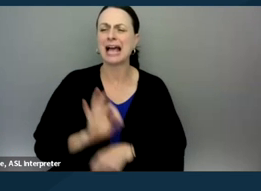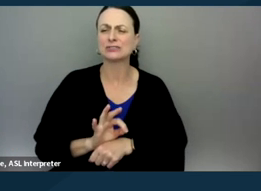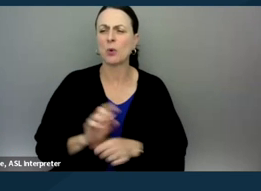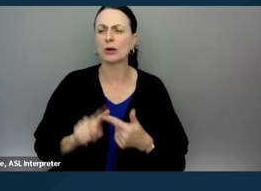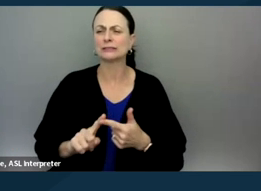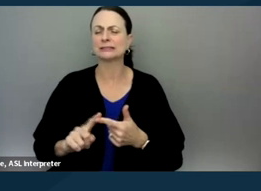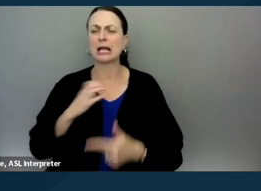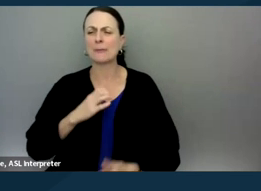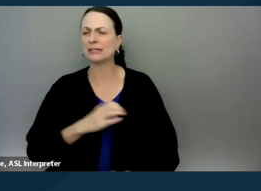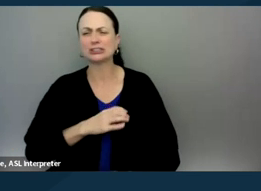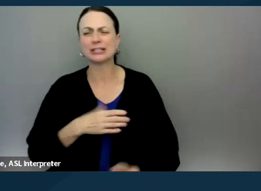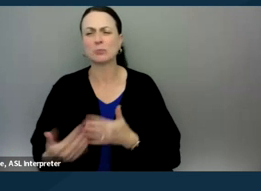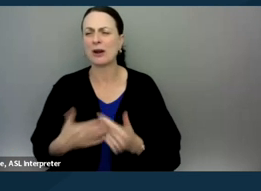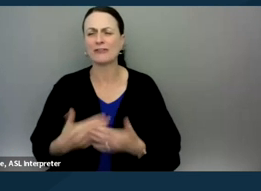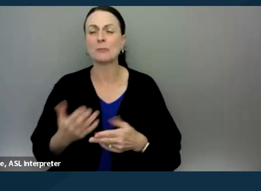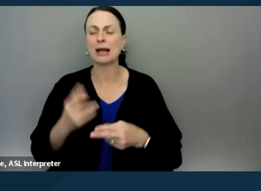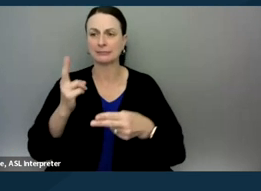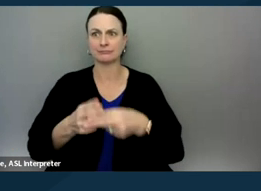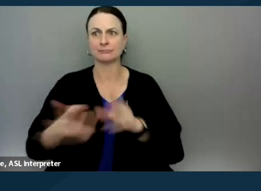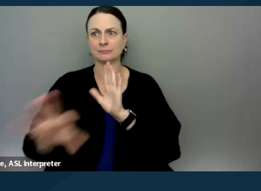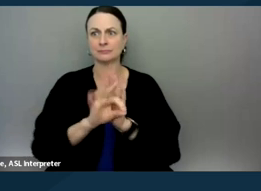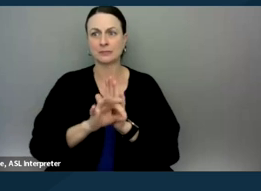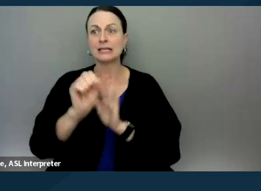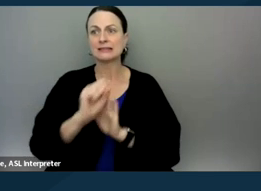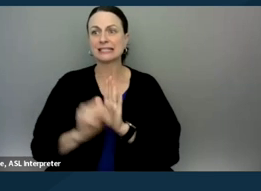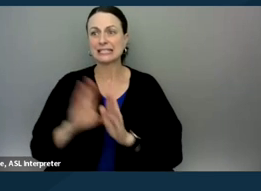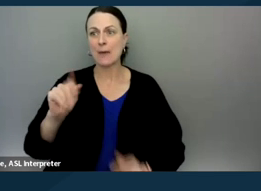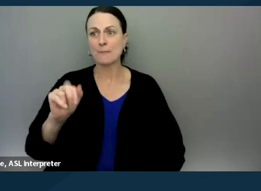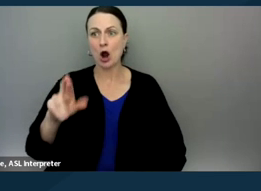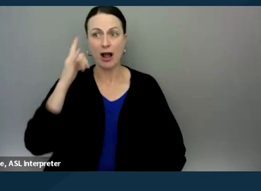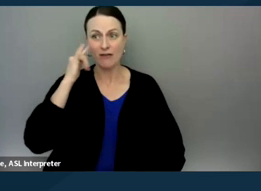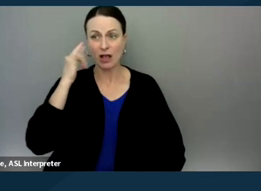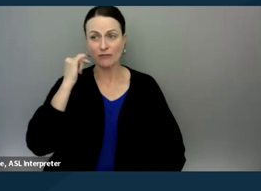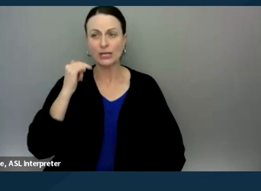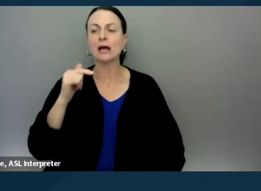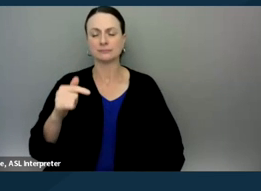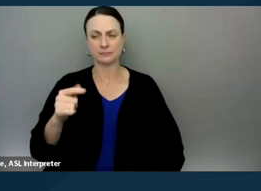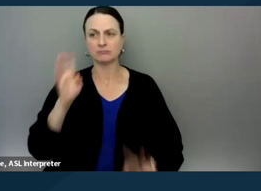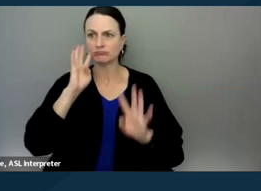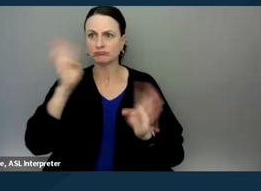but designated by the State Board of California a few years ago to develop a paralegal program